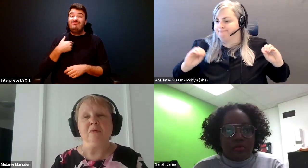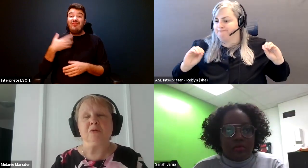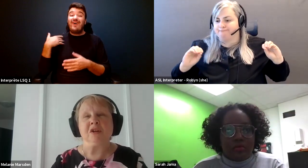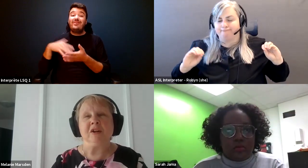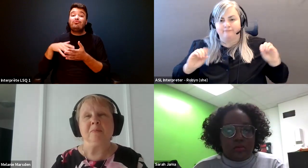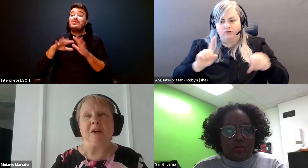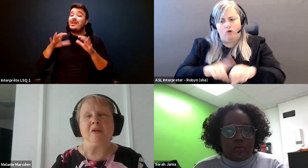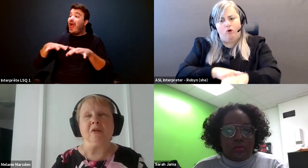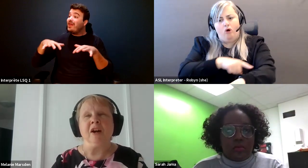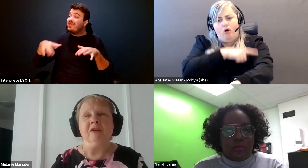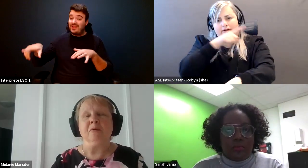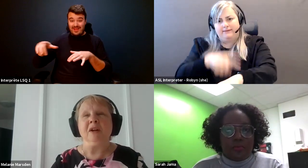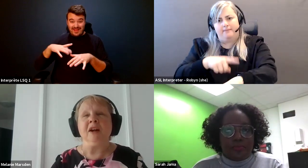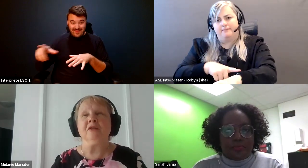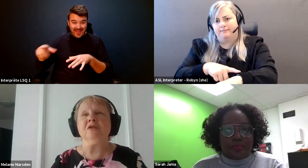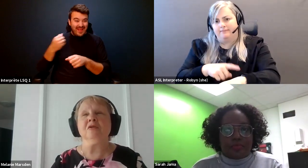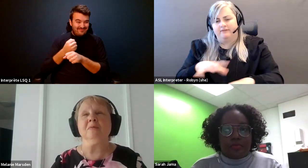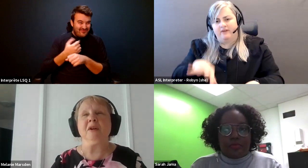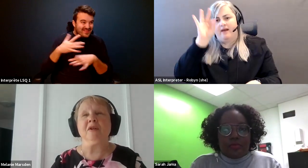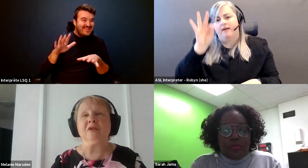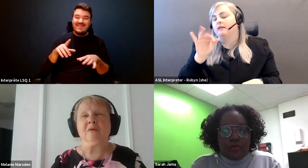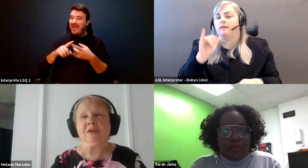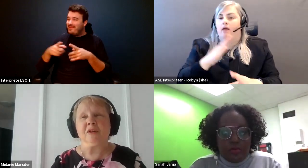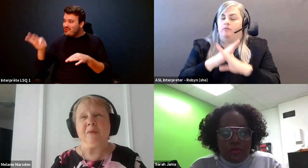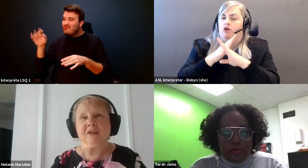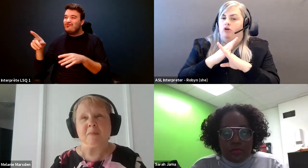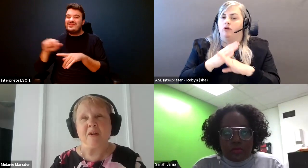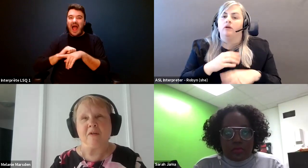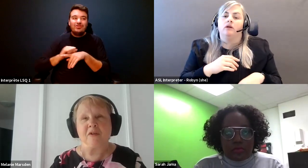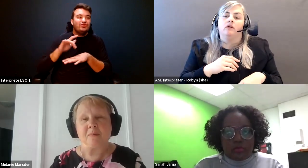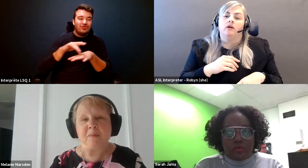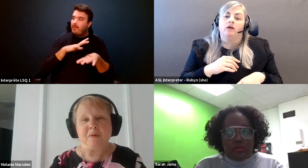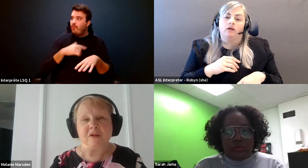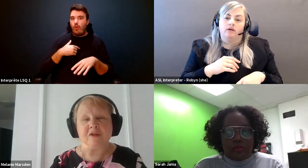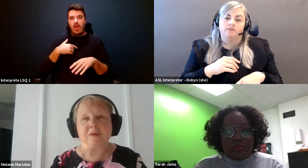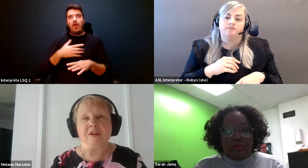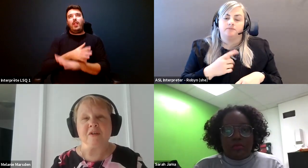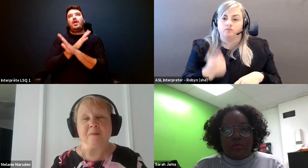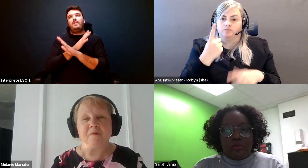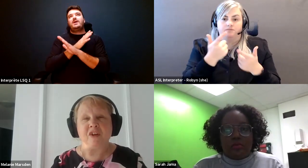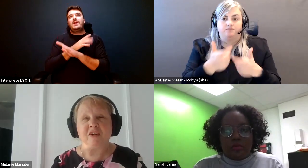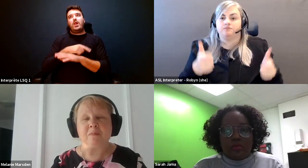Melanie Marsden: which was another barrier for me attitudinal barriers are one of the biggest barriers that people with disabilities face.